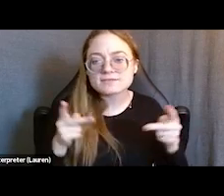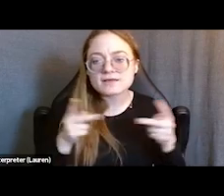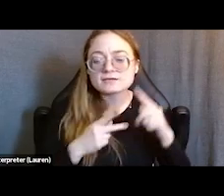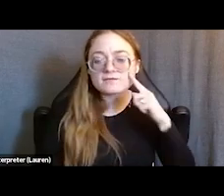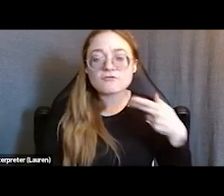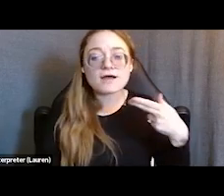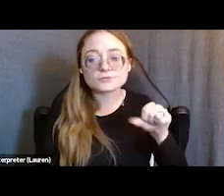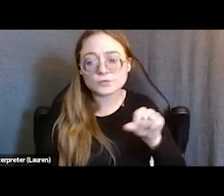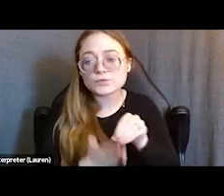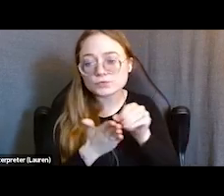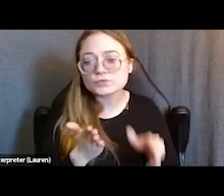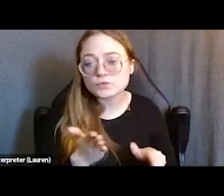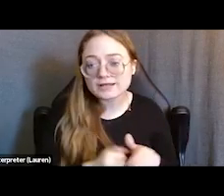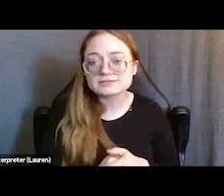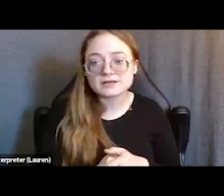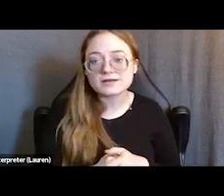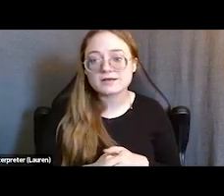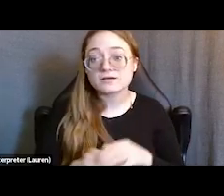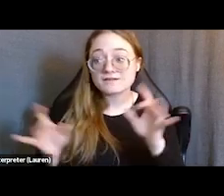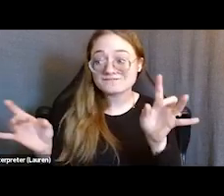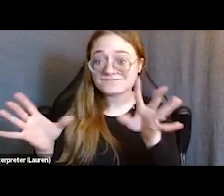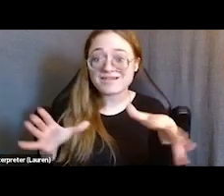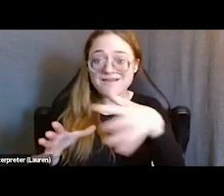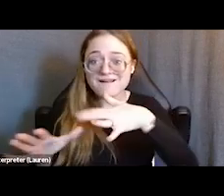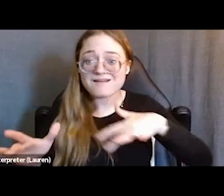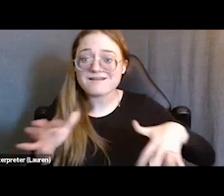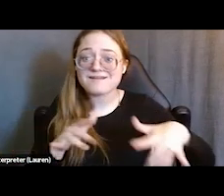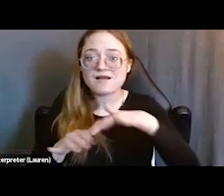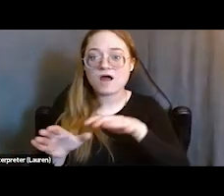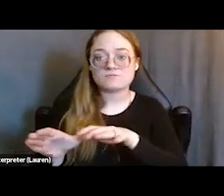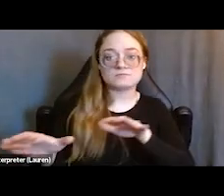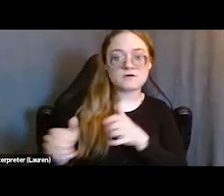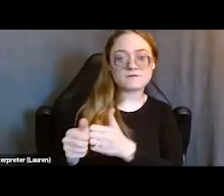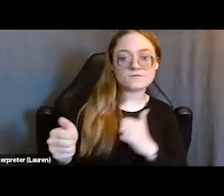and stay out of the violence that was happening at the time in the community. And so, we really opened our doors